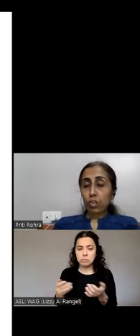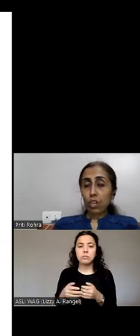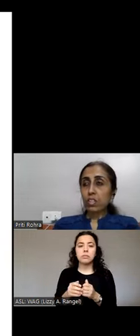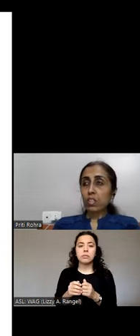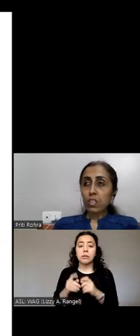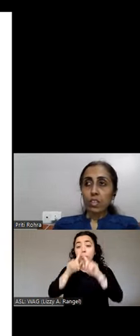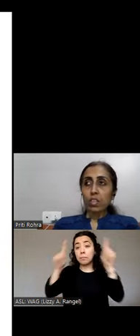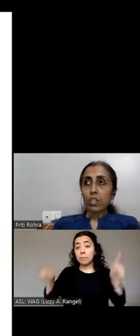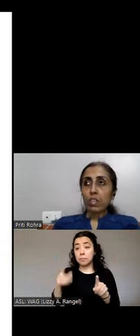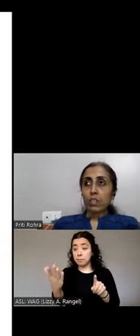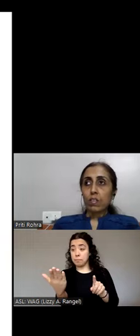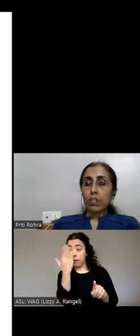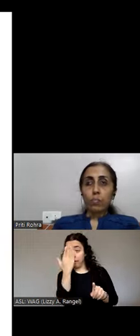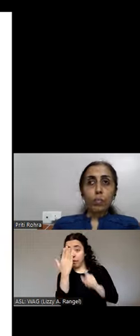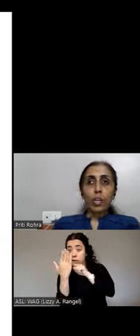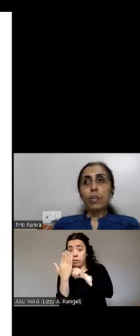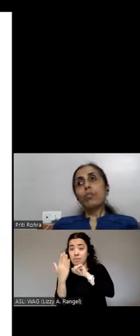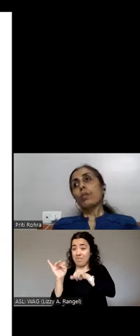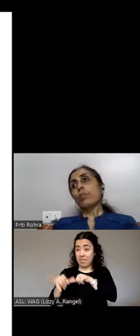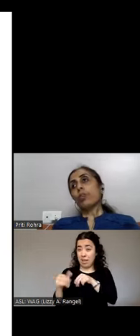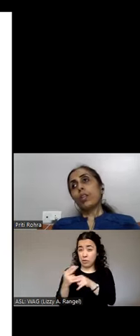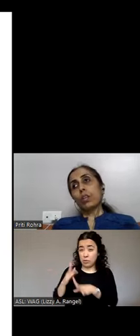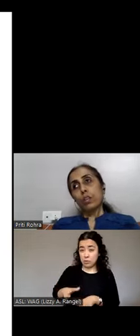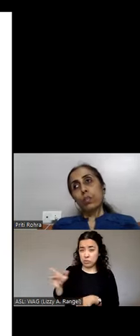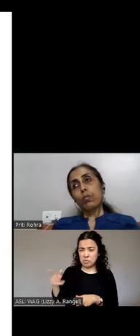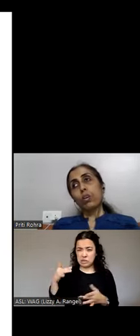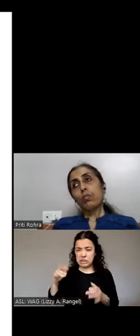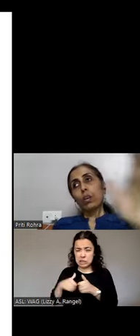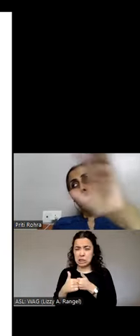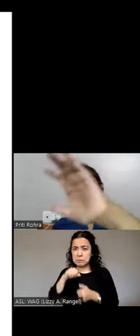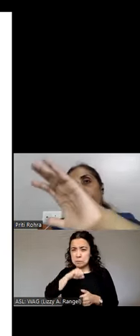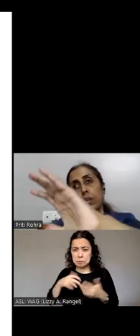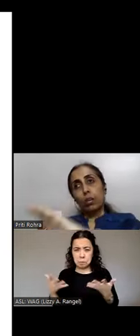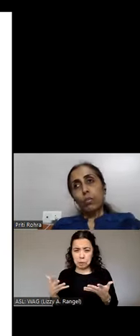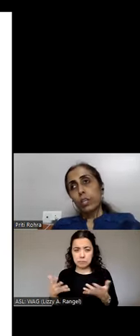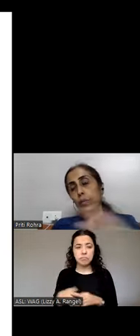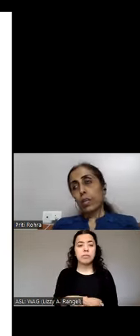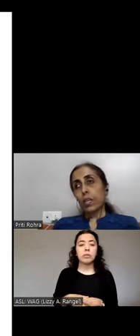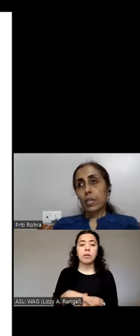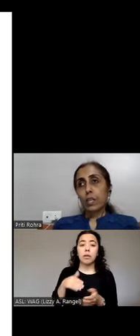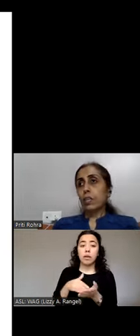are concerned, the moment they move the pointer over to the Tool Tip content it